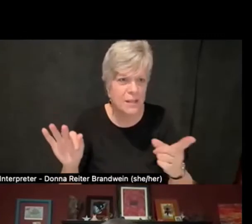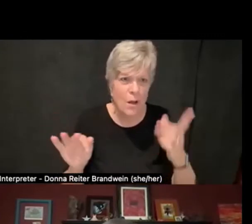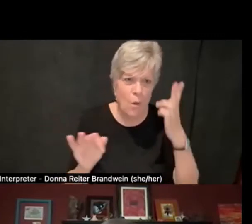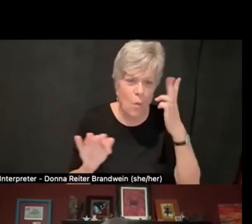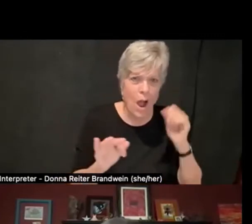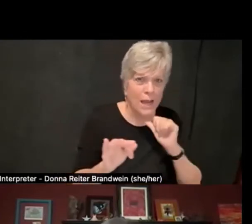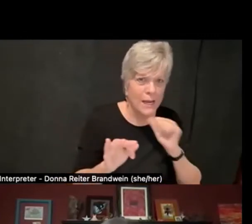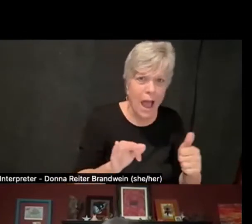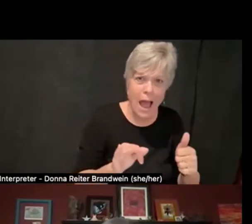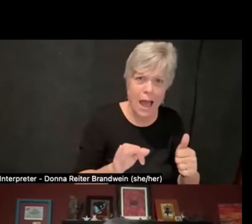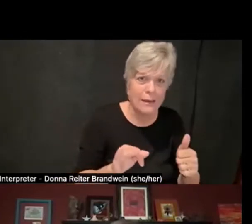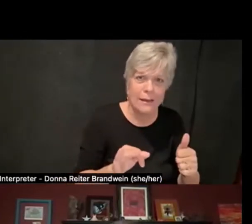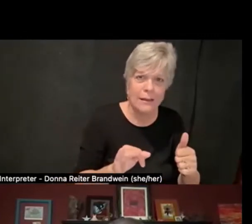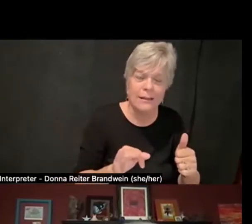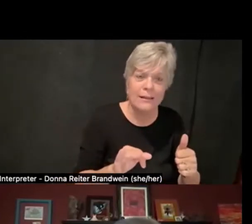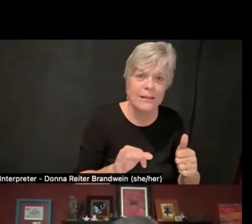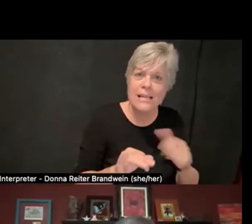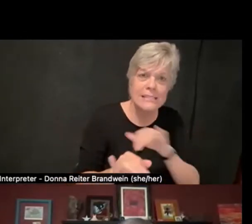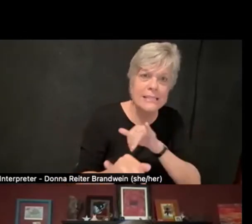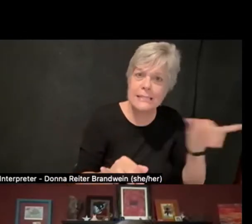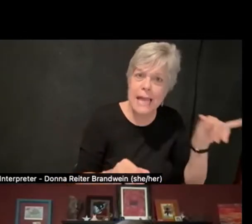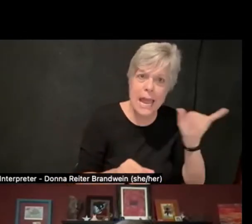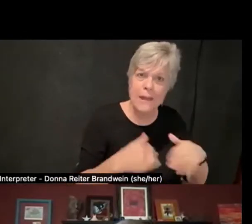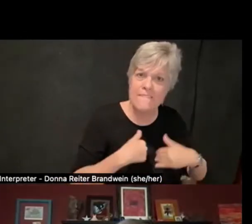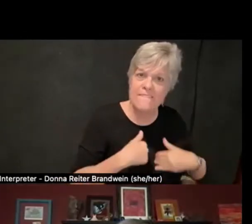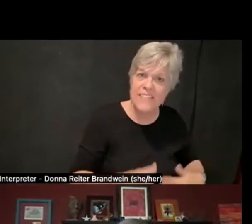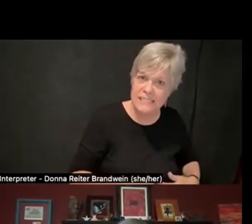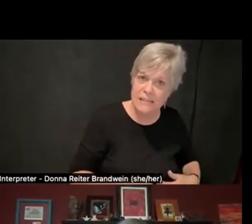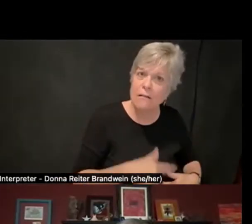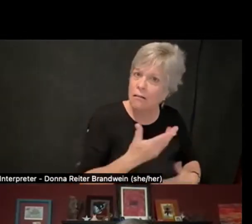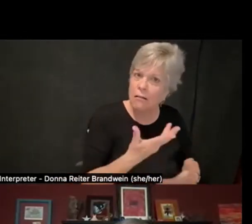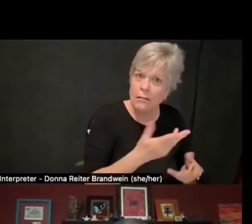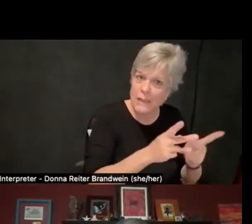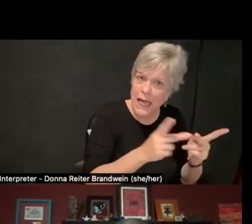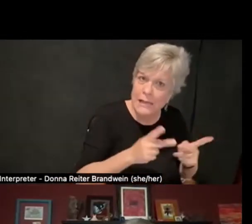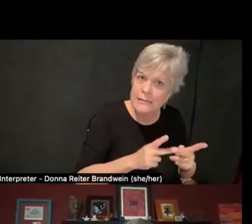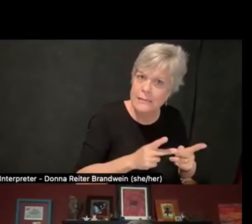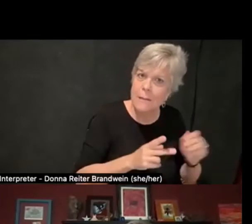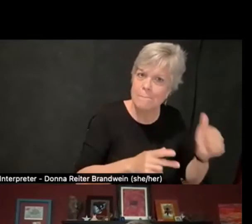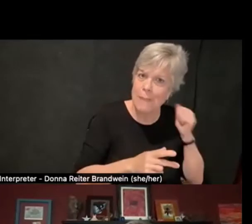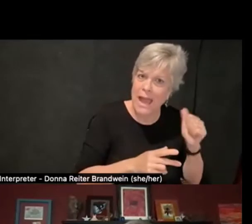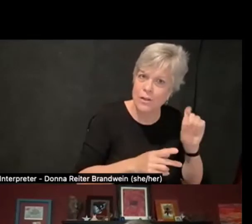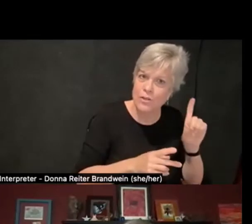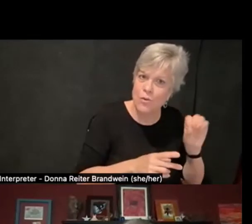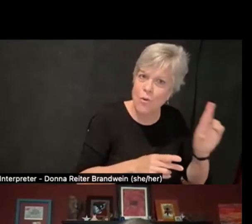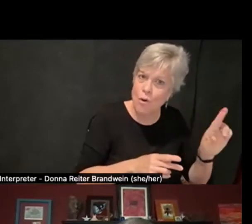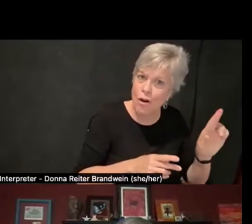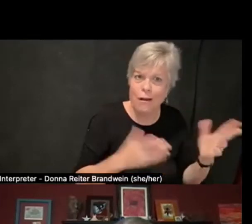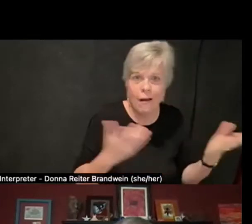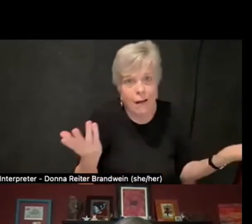it's just parallel to that, let's have that conversation. So those are some of my reflections,